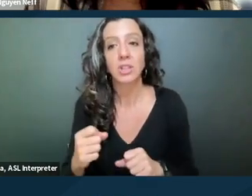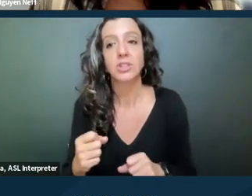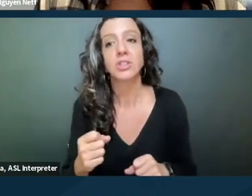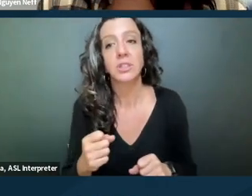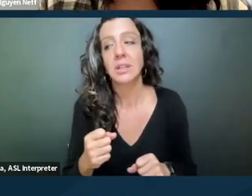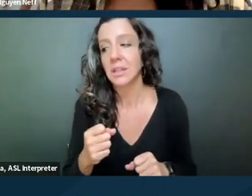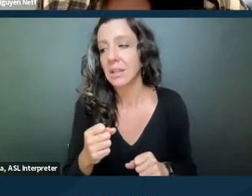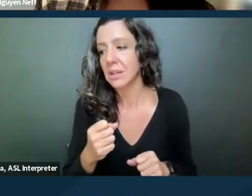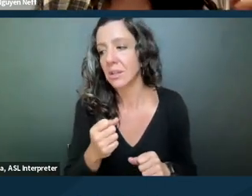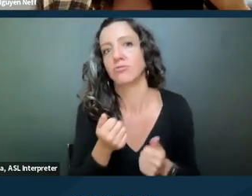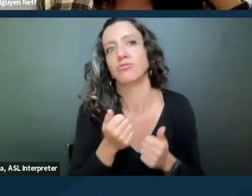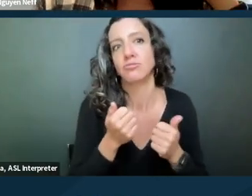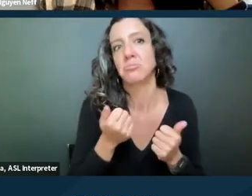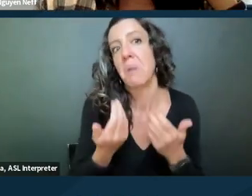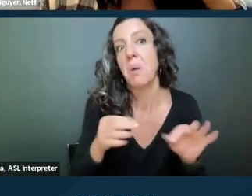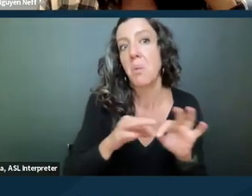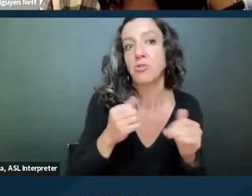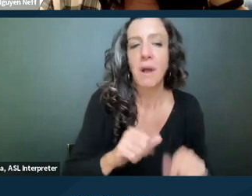although I can't, you know, guarantee the success of that.